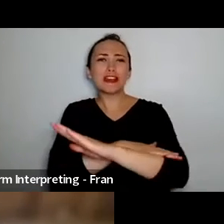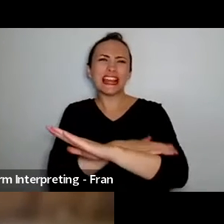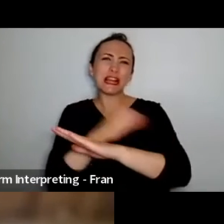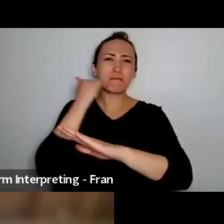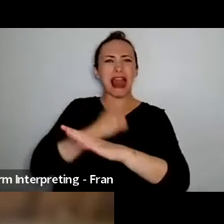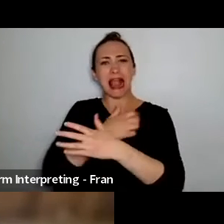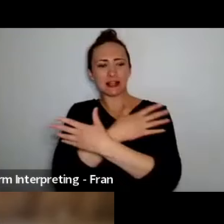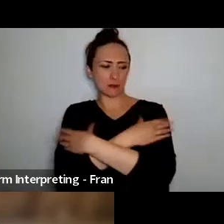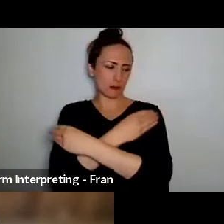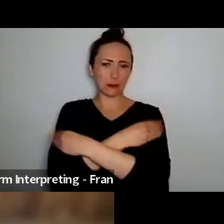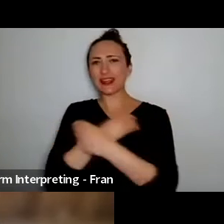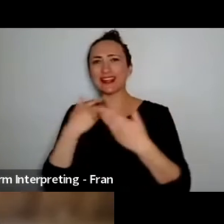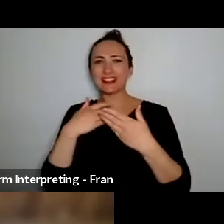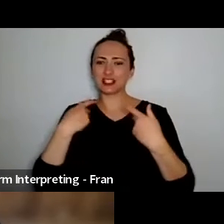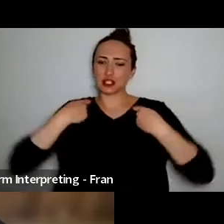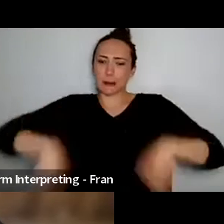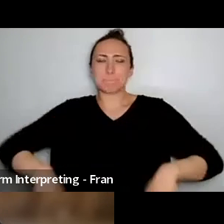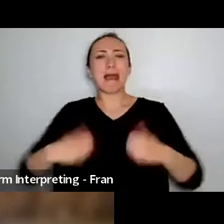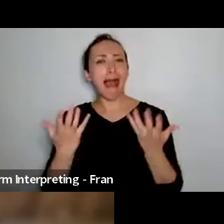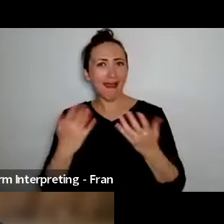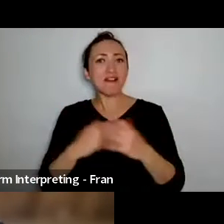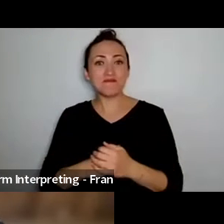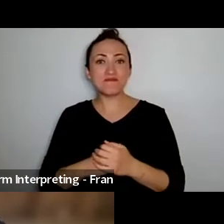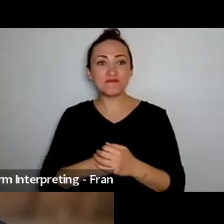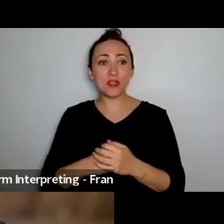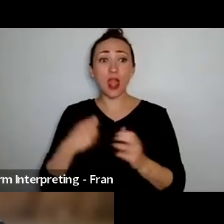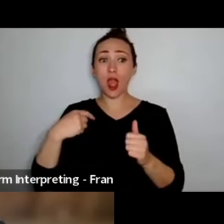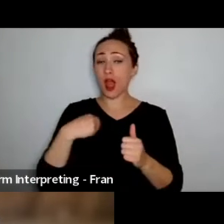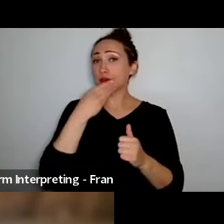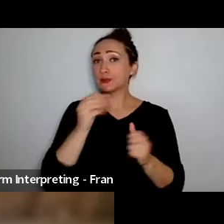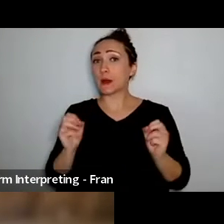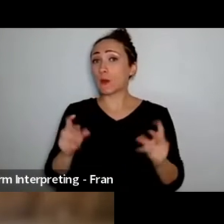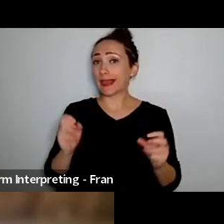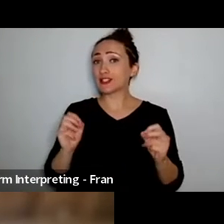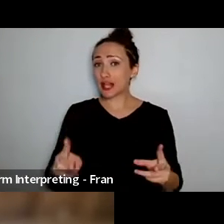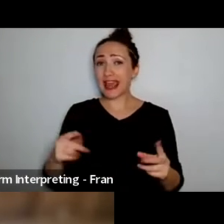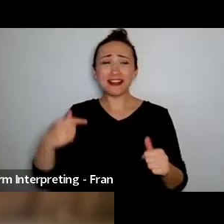and yeah I'm a wheelchair user and I'm really happy to be here, so thank you for